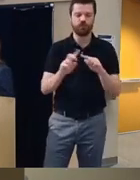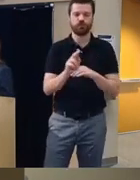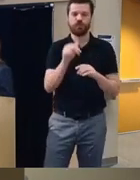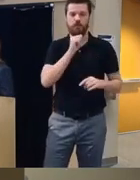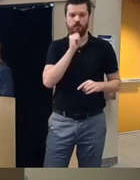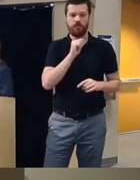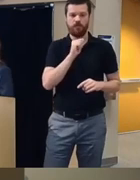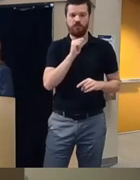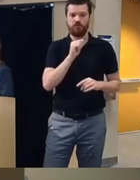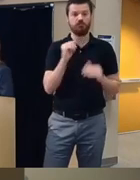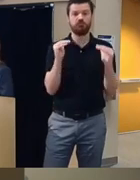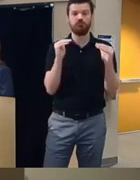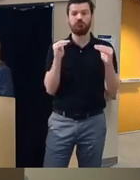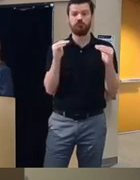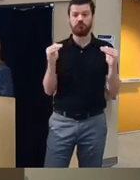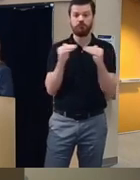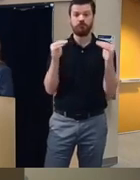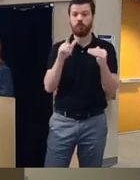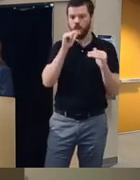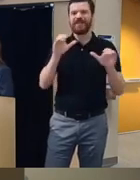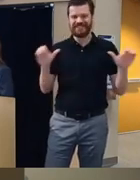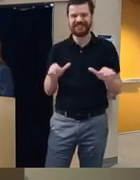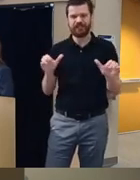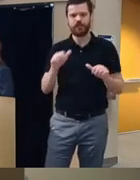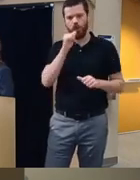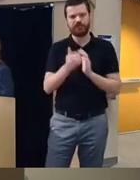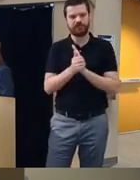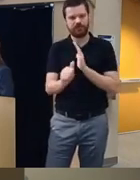did just as well as those that completed their coping skills versus clients that didn't do it